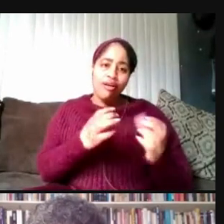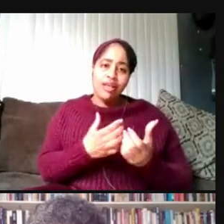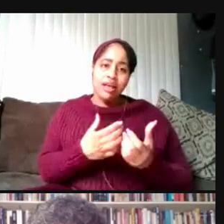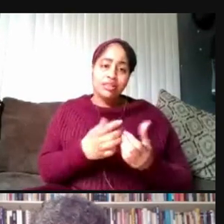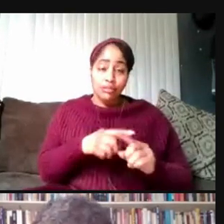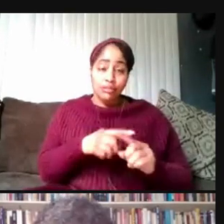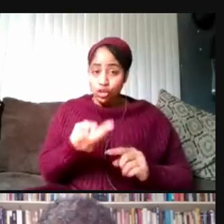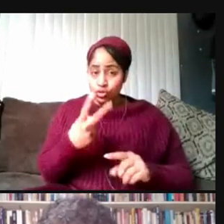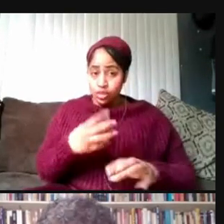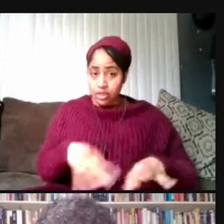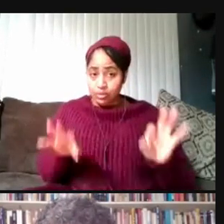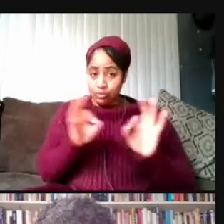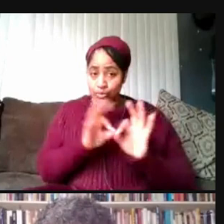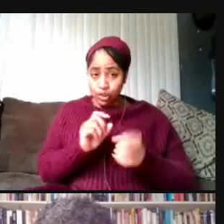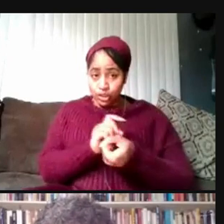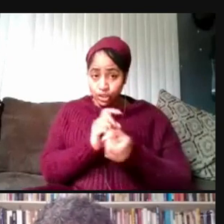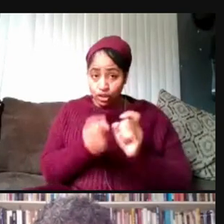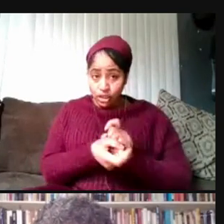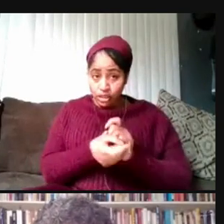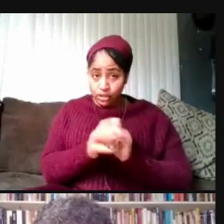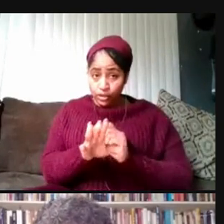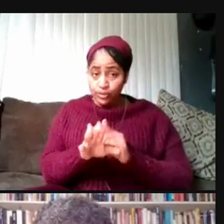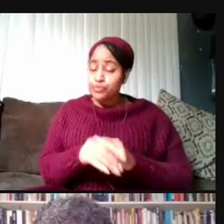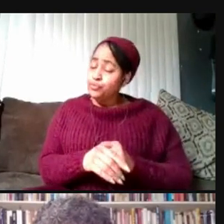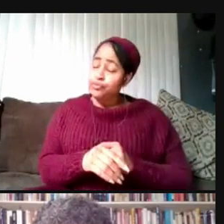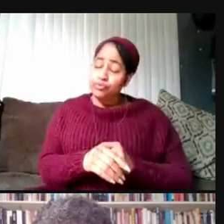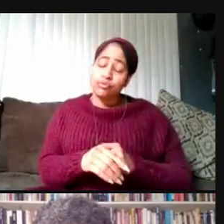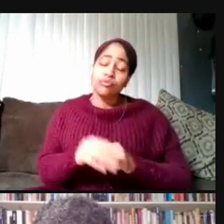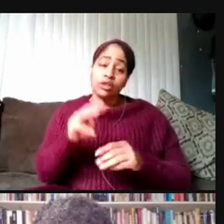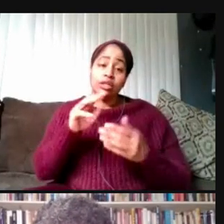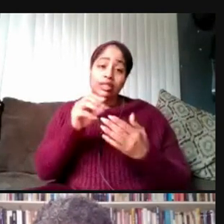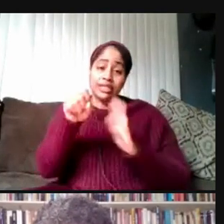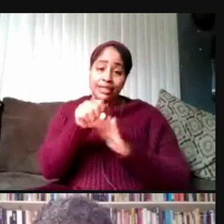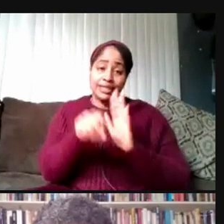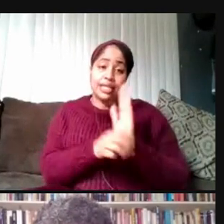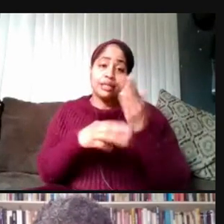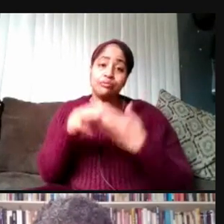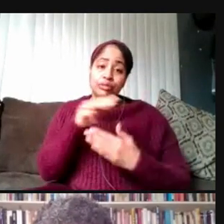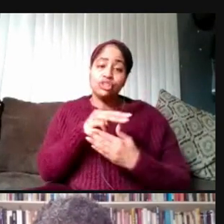The state of Michigan has increased the allowed capacity of outdoor stadiums and we're seeing